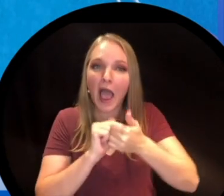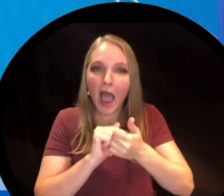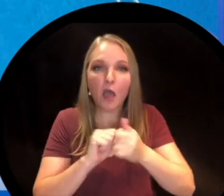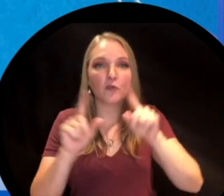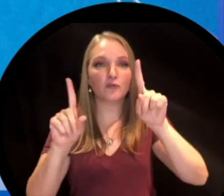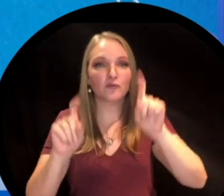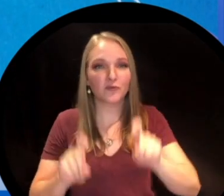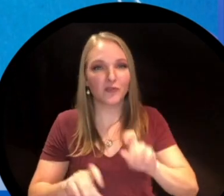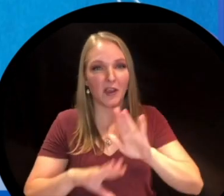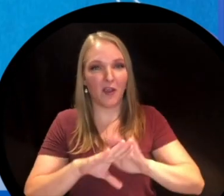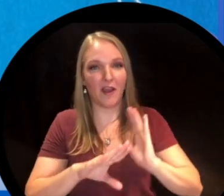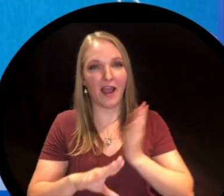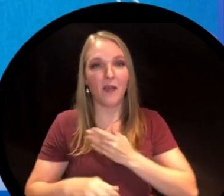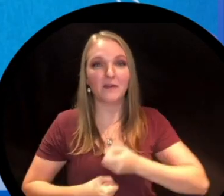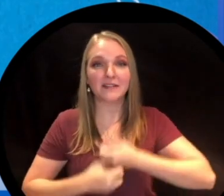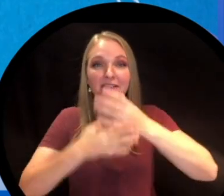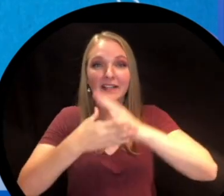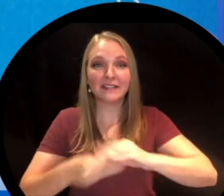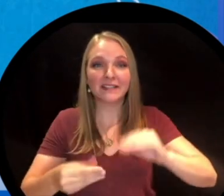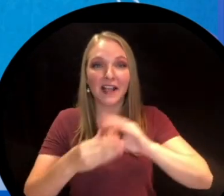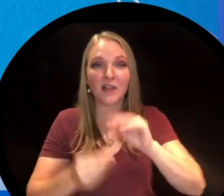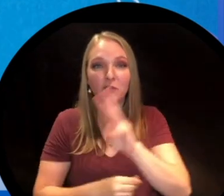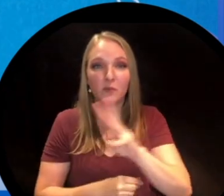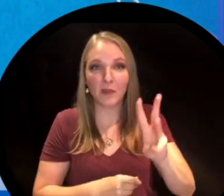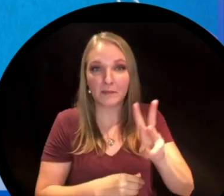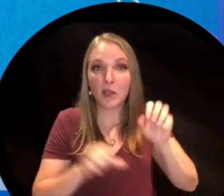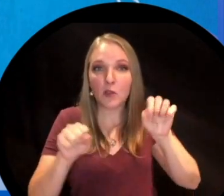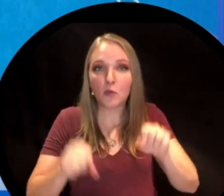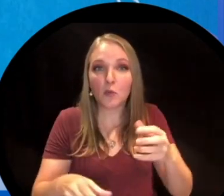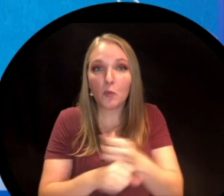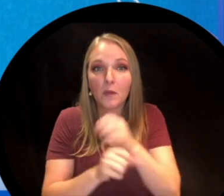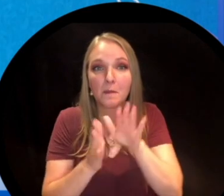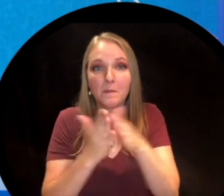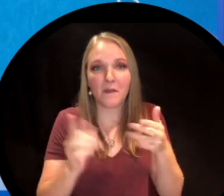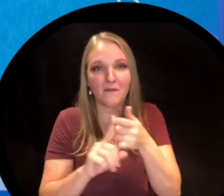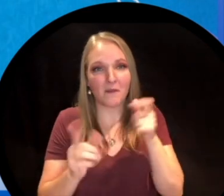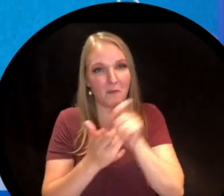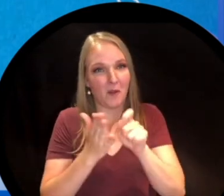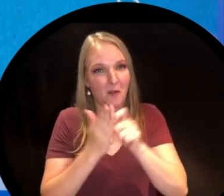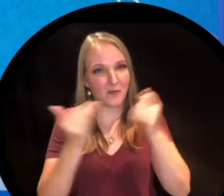website and you could win a book from one of today's authors. See you again!